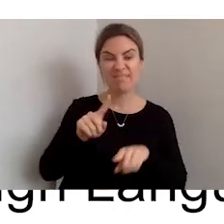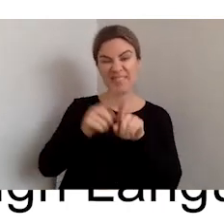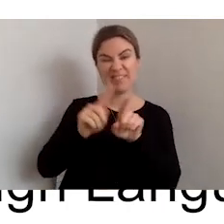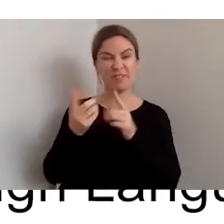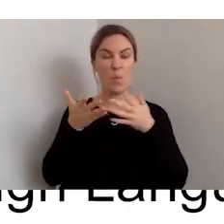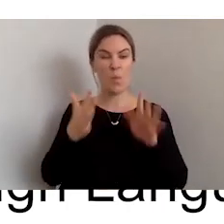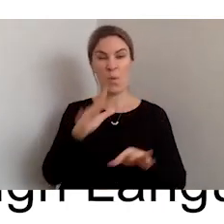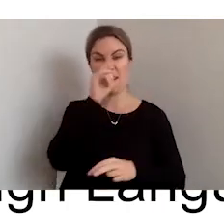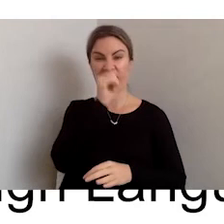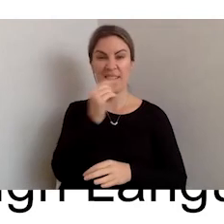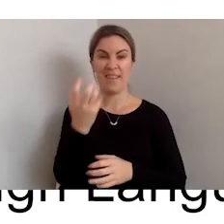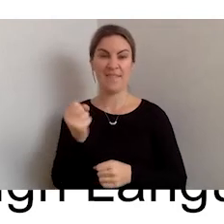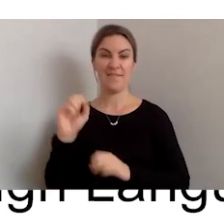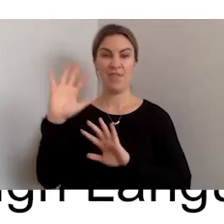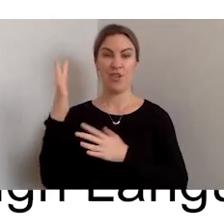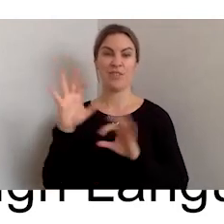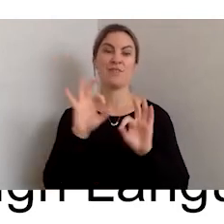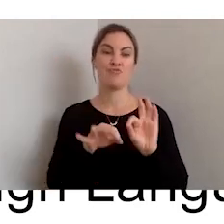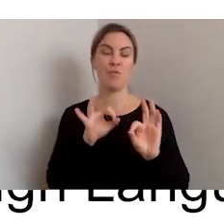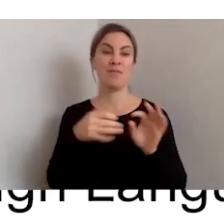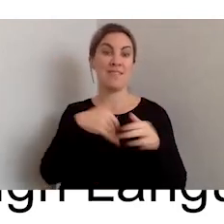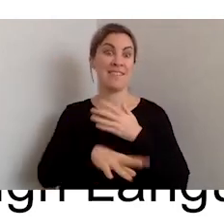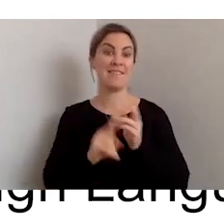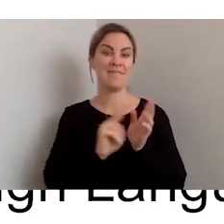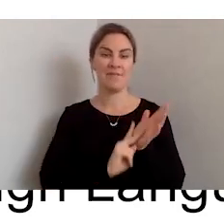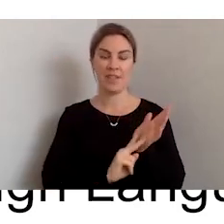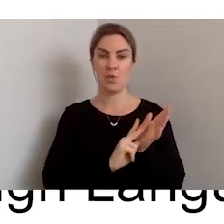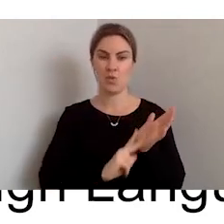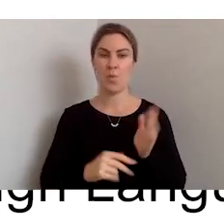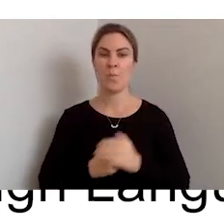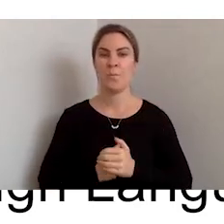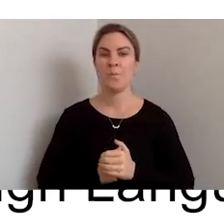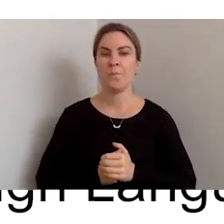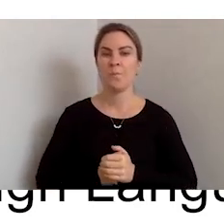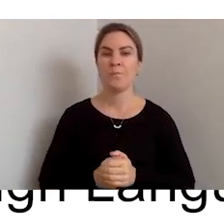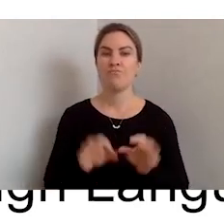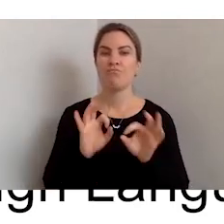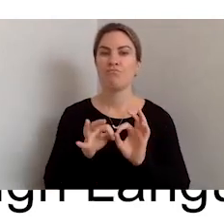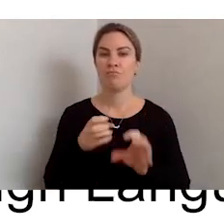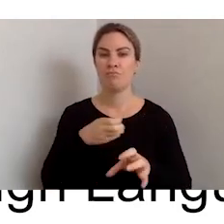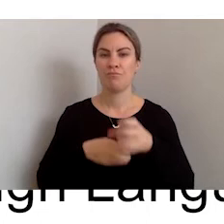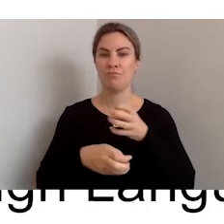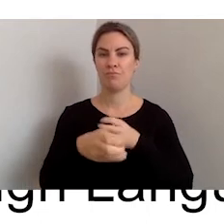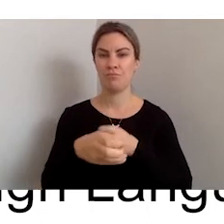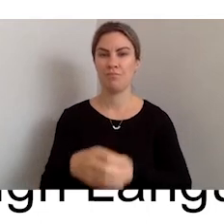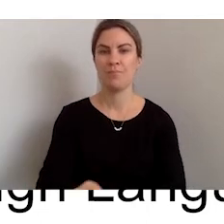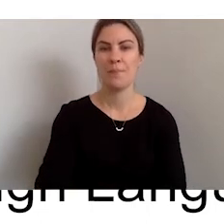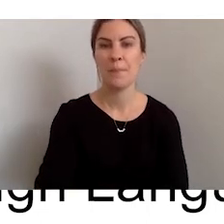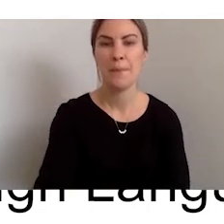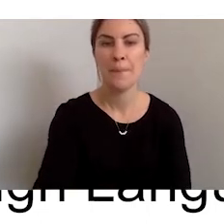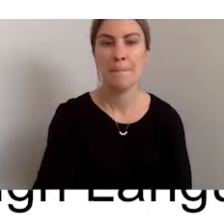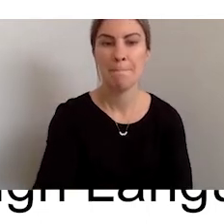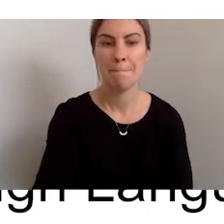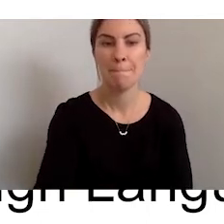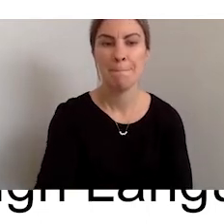inserted into a video or anything that has audio content.